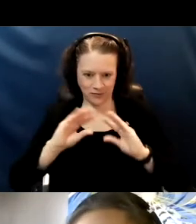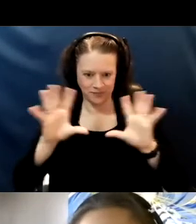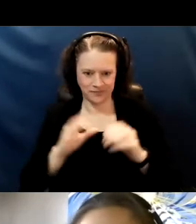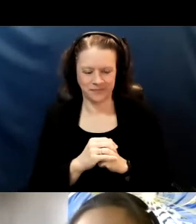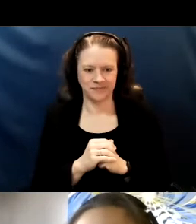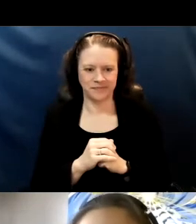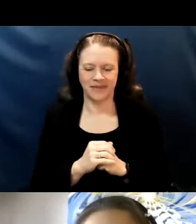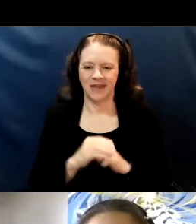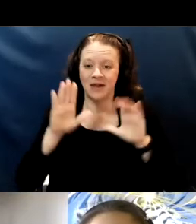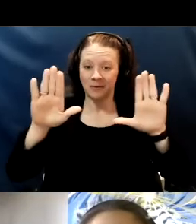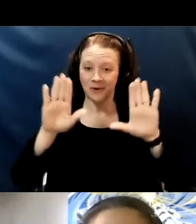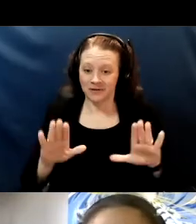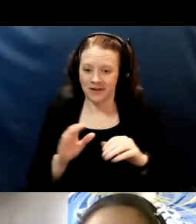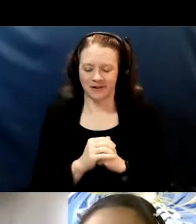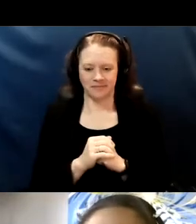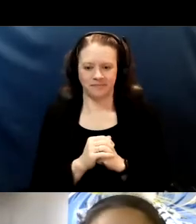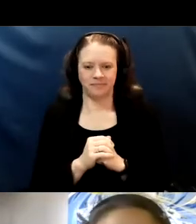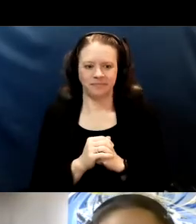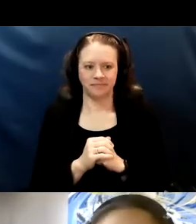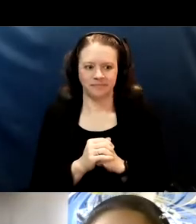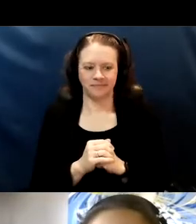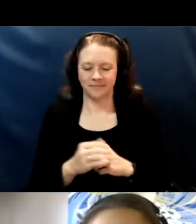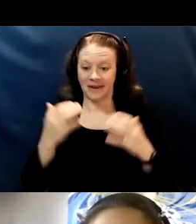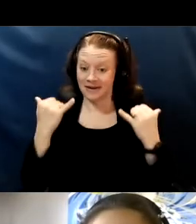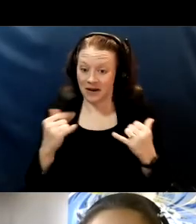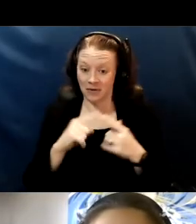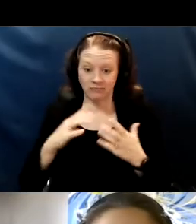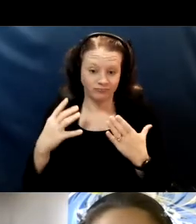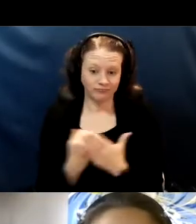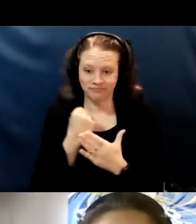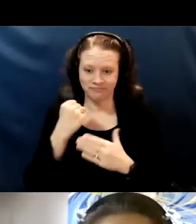So I get to take some time to talk to you today